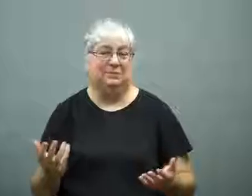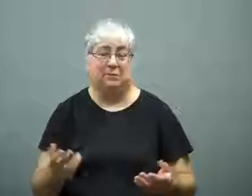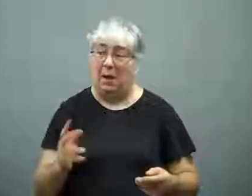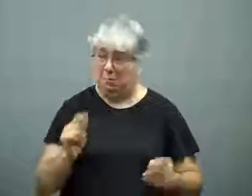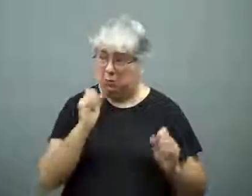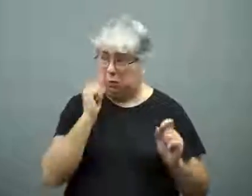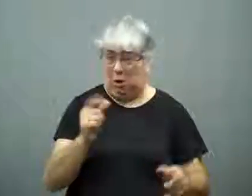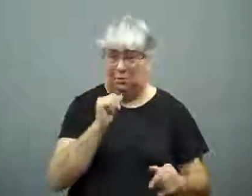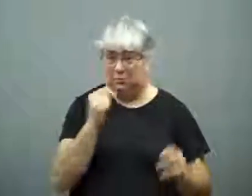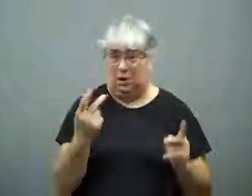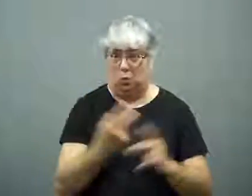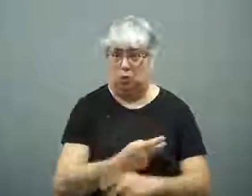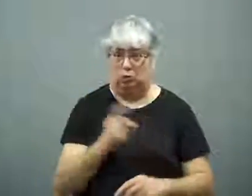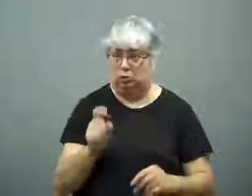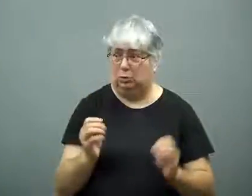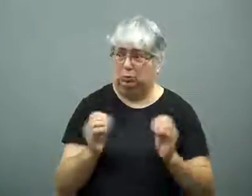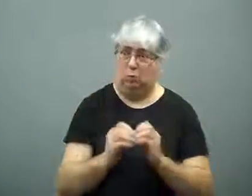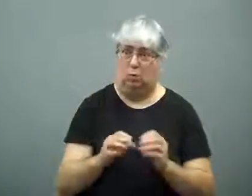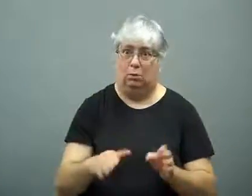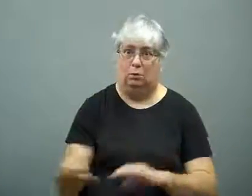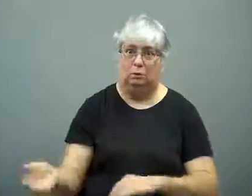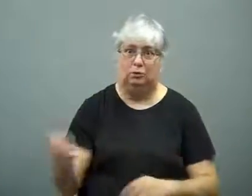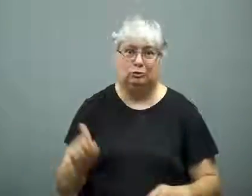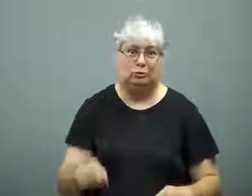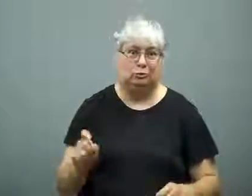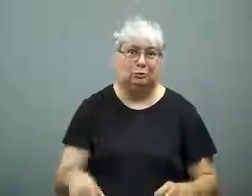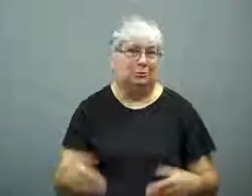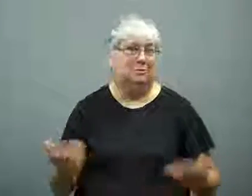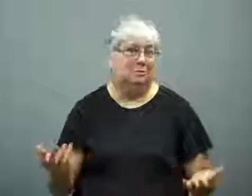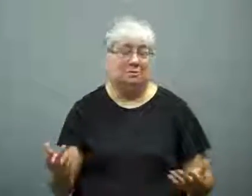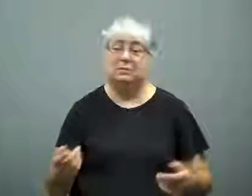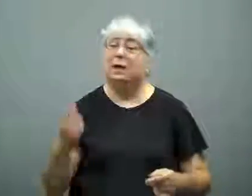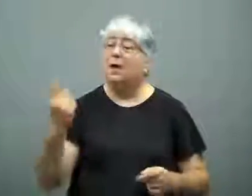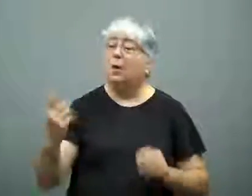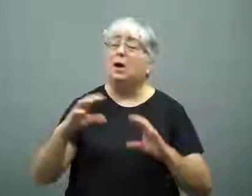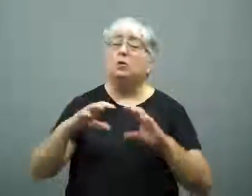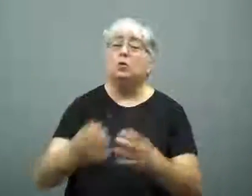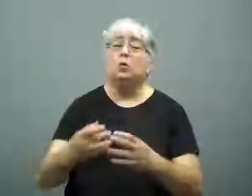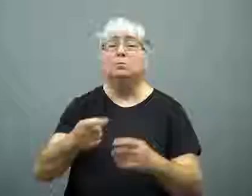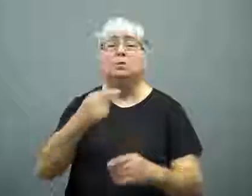There should have been more deaths, it was surprising it wasn't worse.